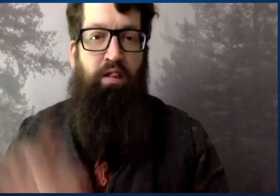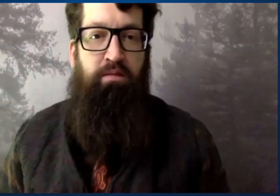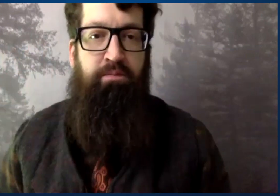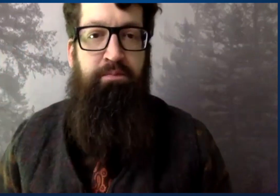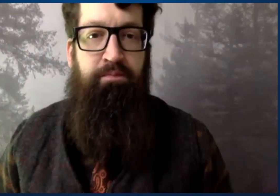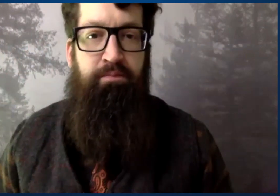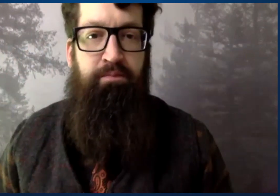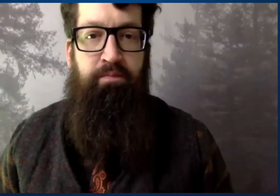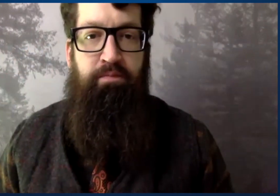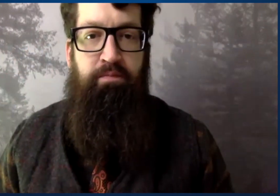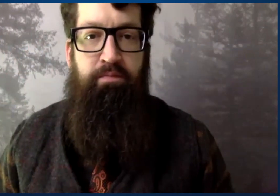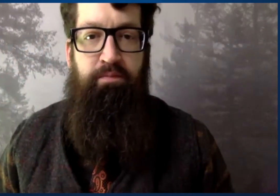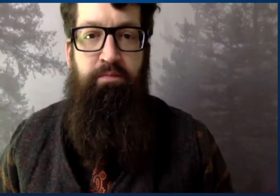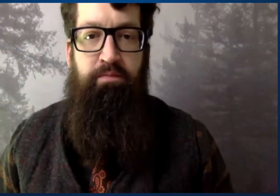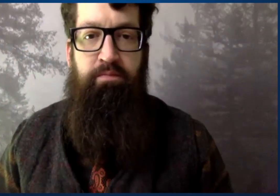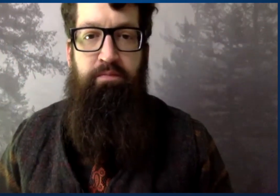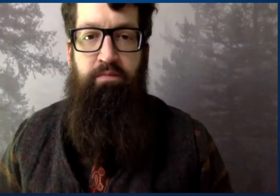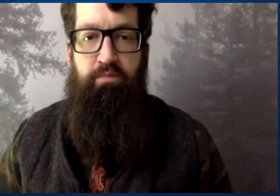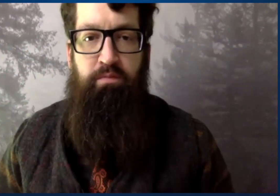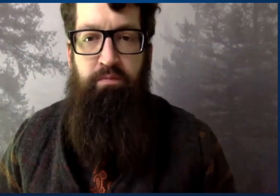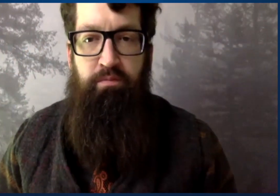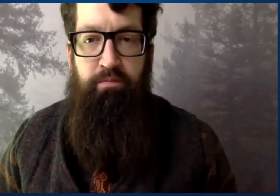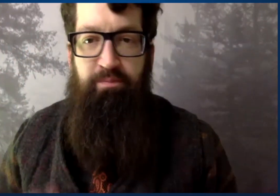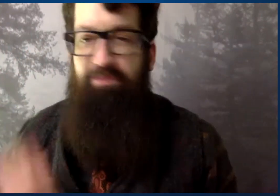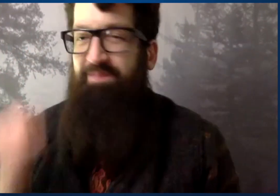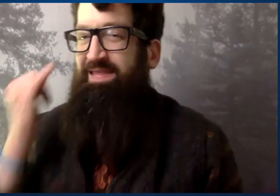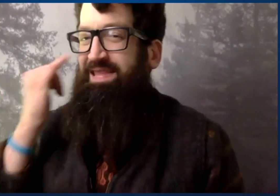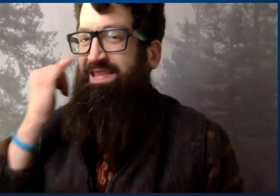Language is a fuel.